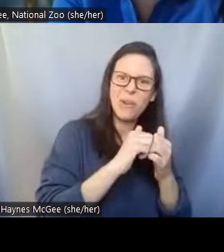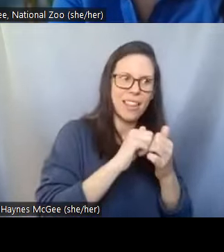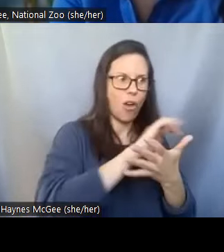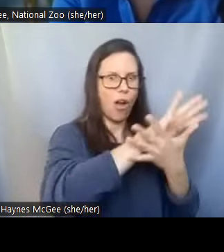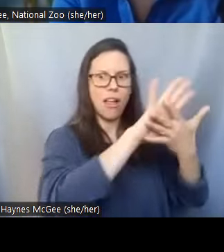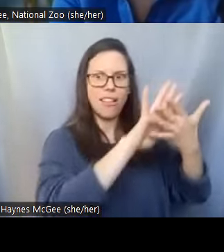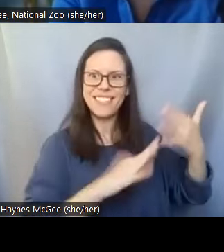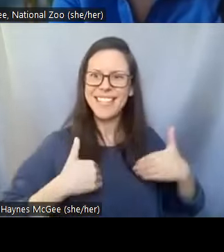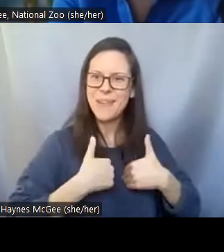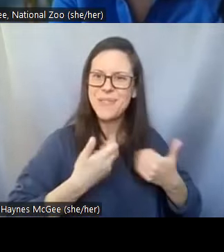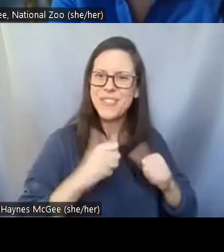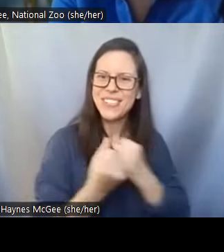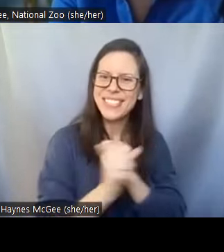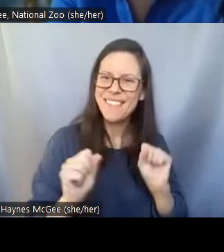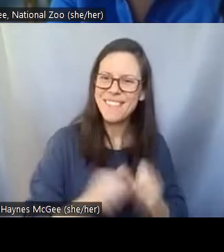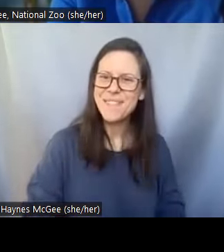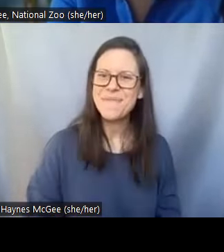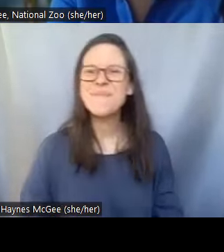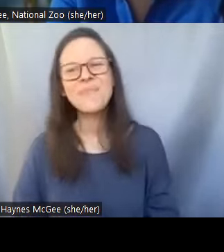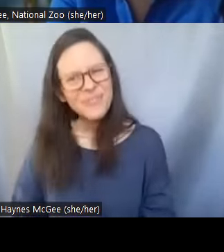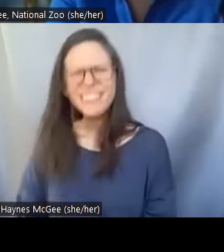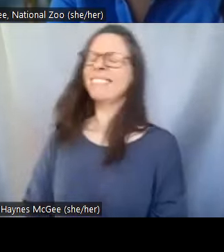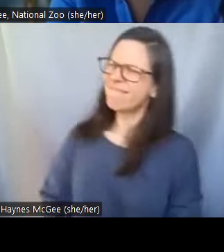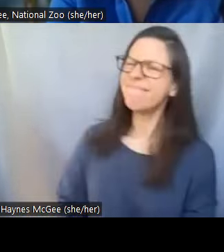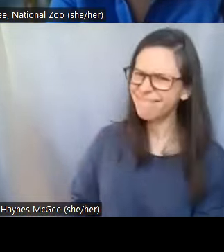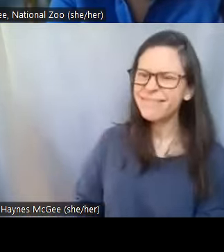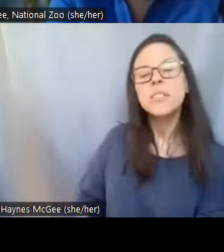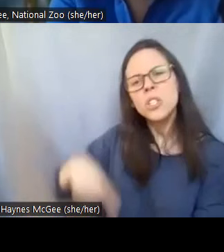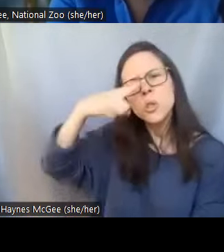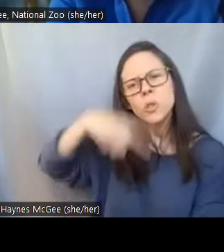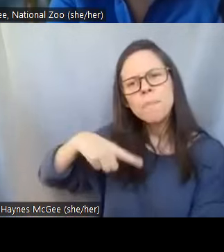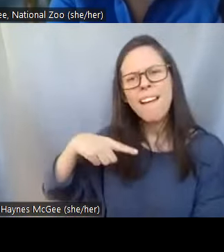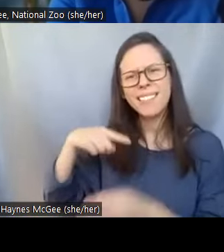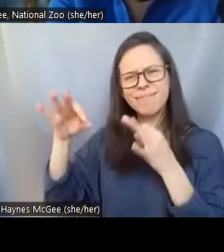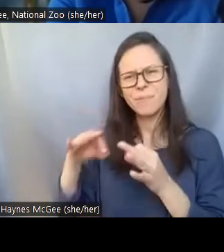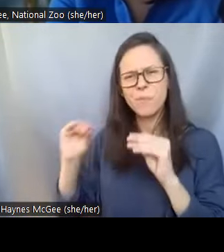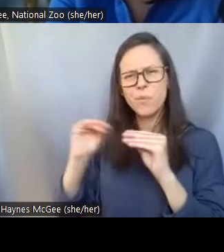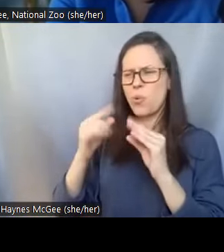Shellie: Absolutely, so can you talk a little bit more about assisted reproduction, what exactly is that